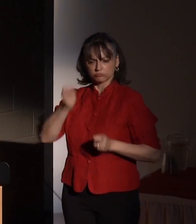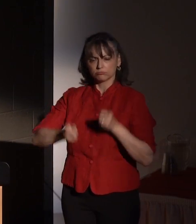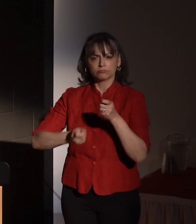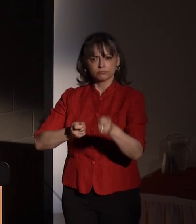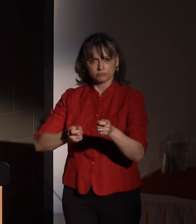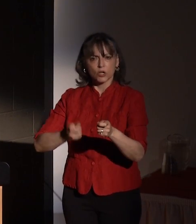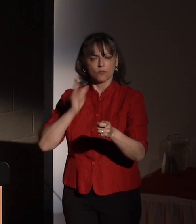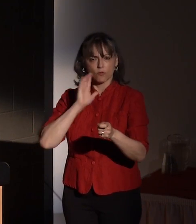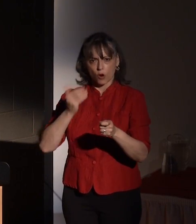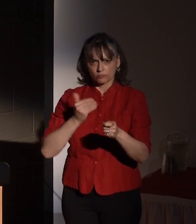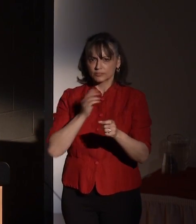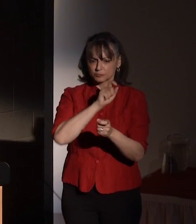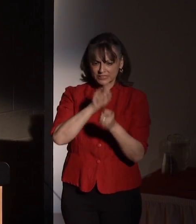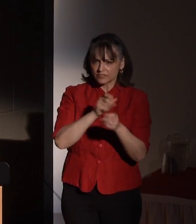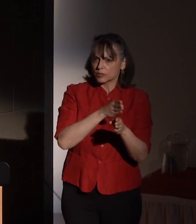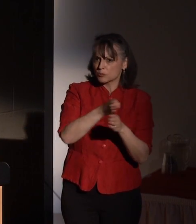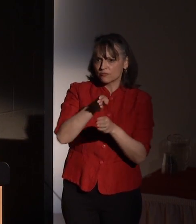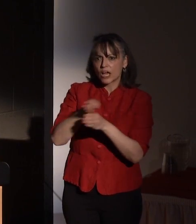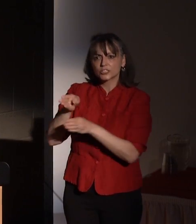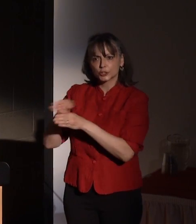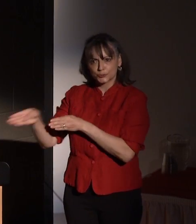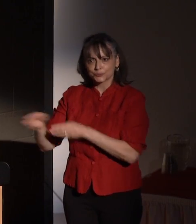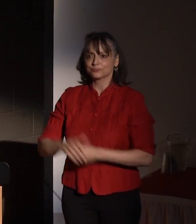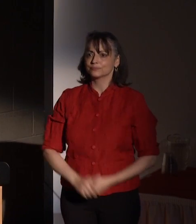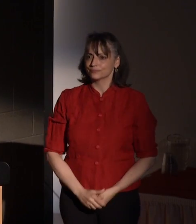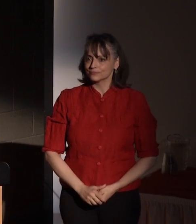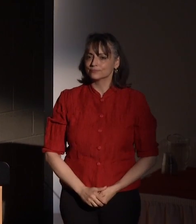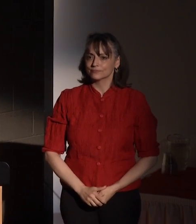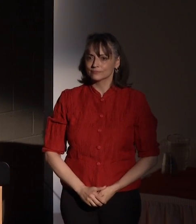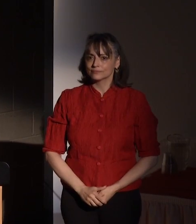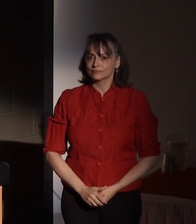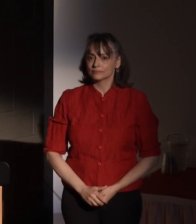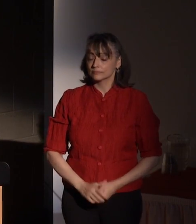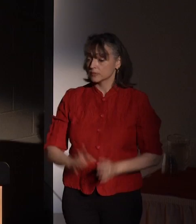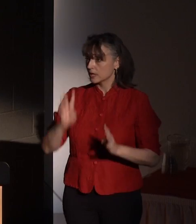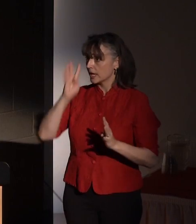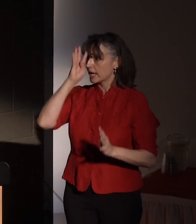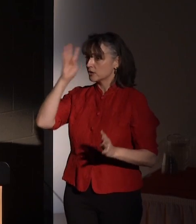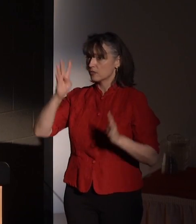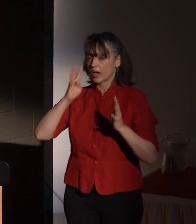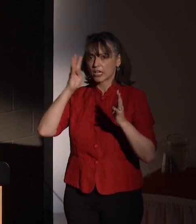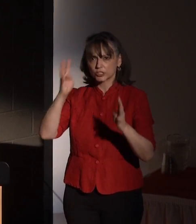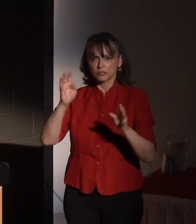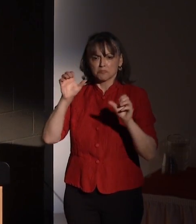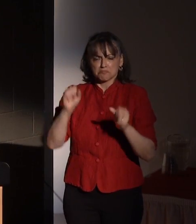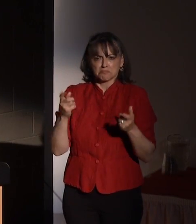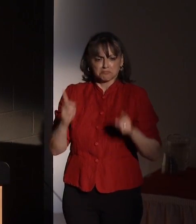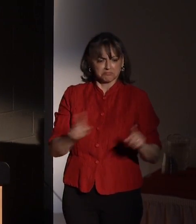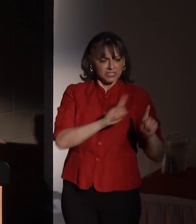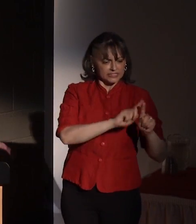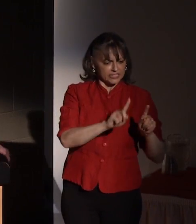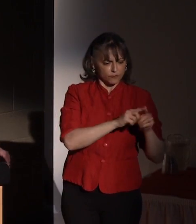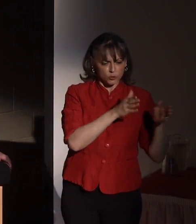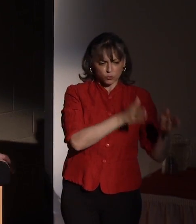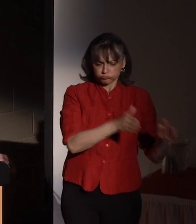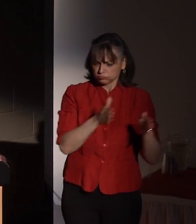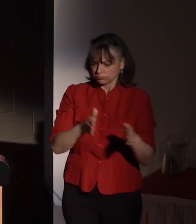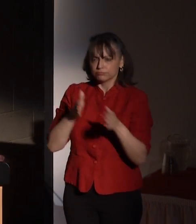profession. Innovation takes on many forms, and RIT is proud to celebrate